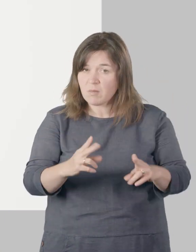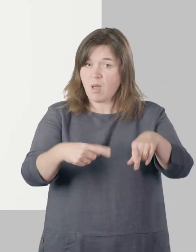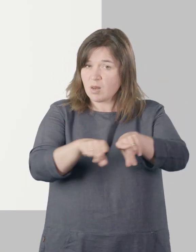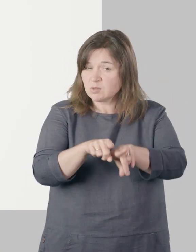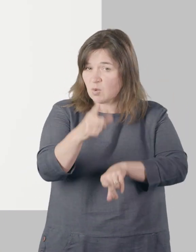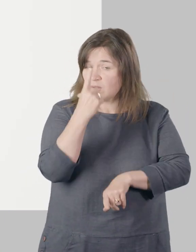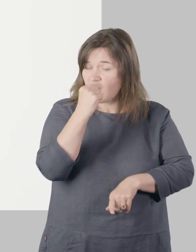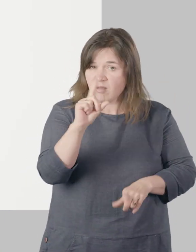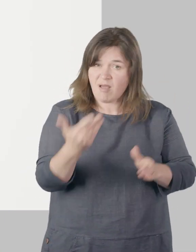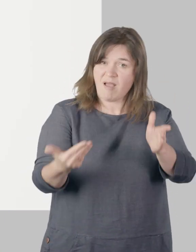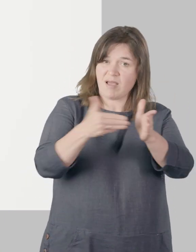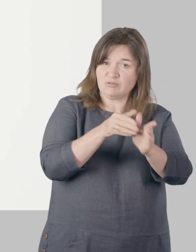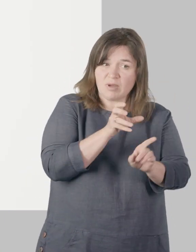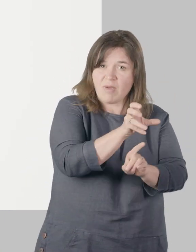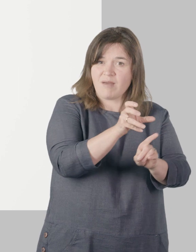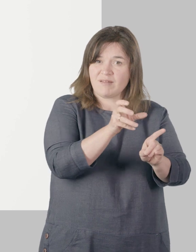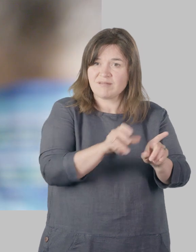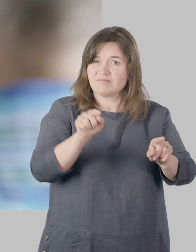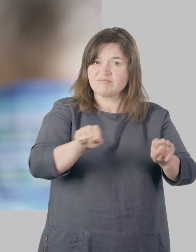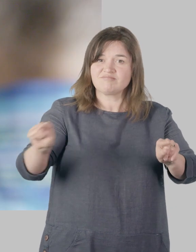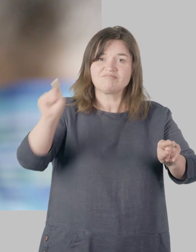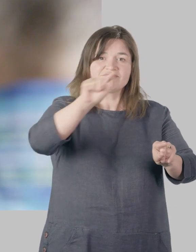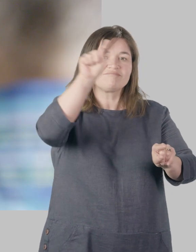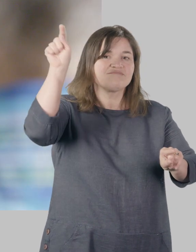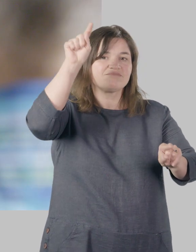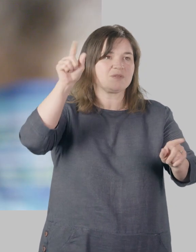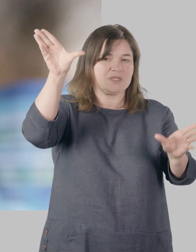the Wi-Fi extender can be moved and that's it.